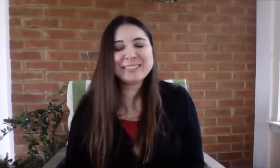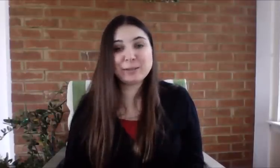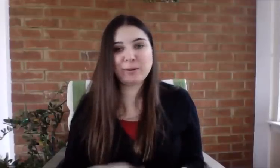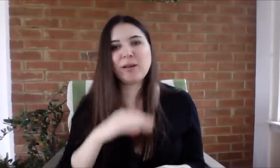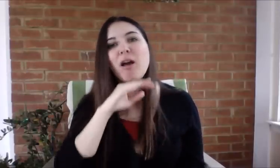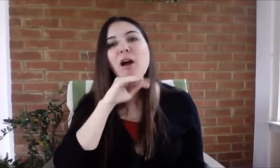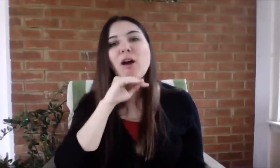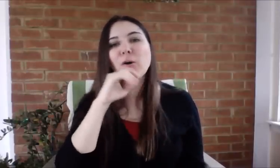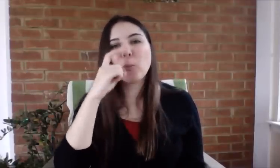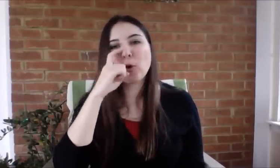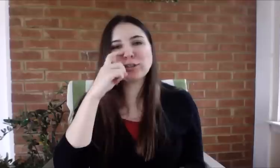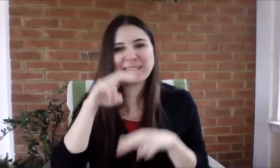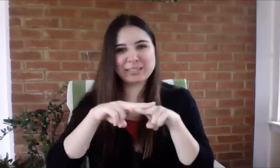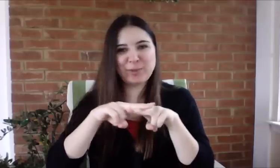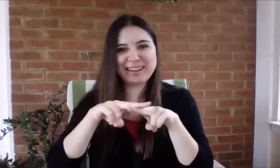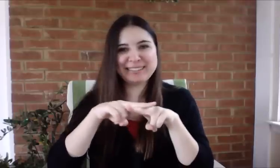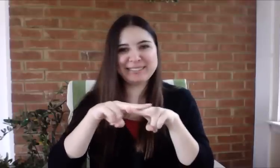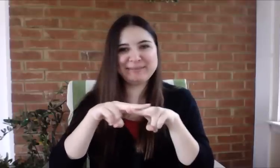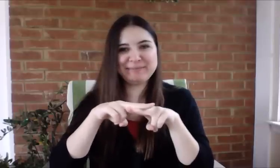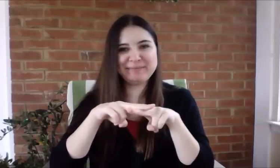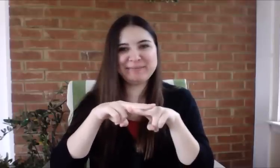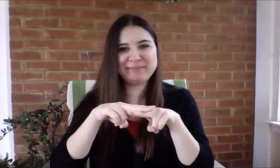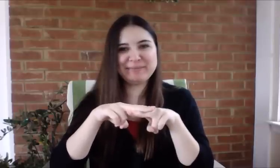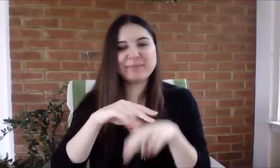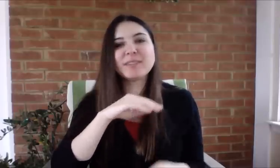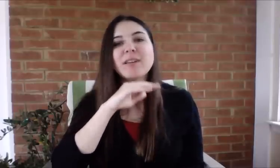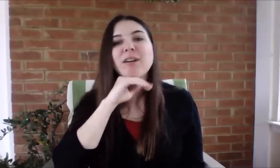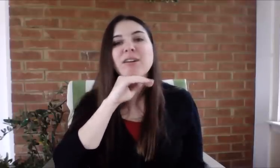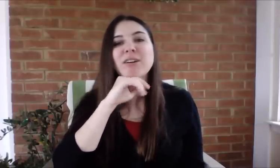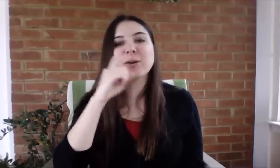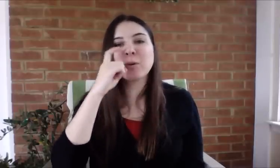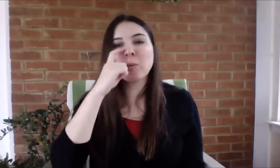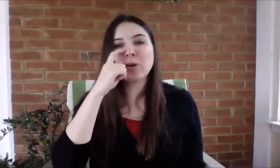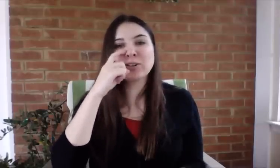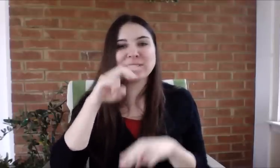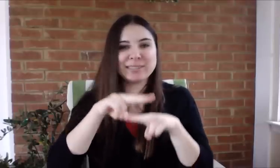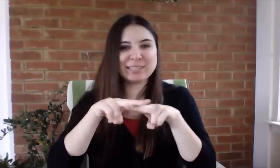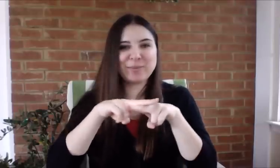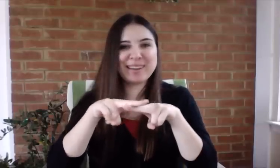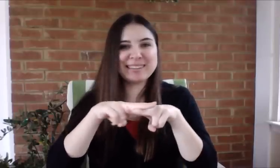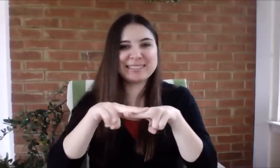[demonstrates sign]